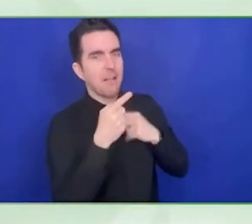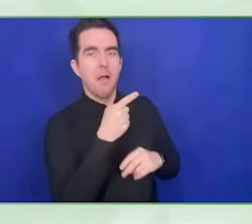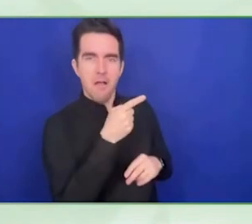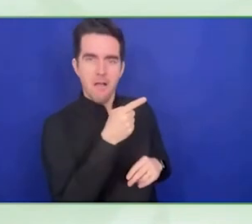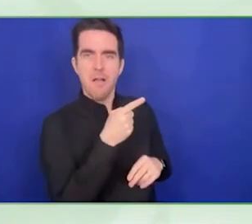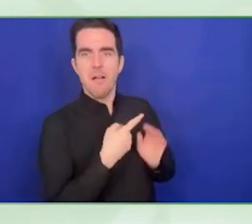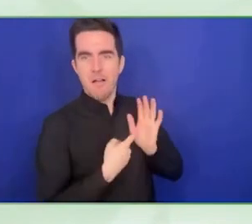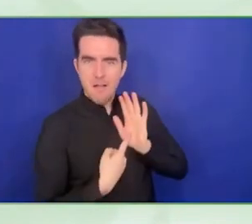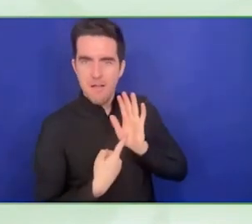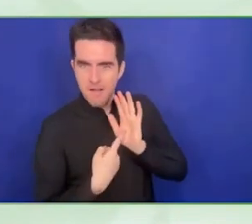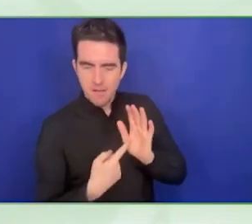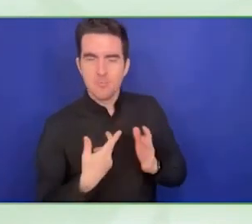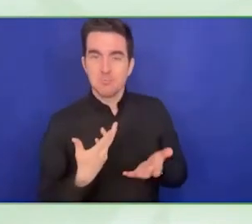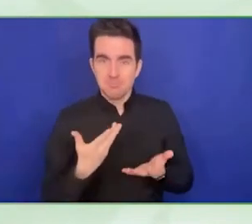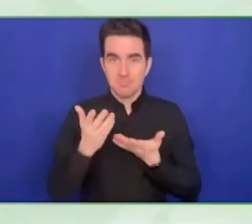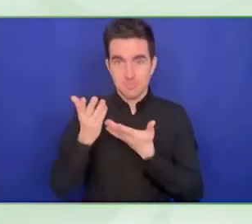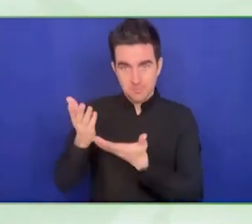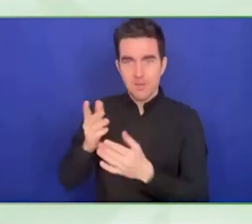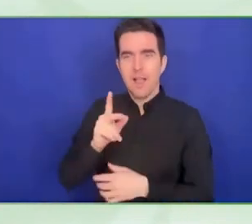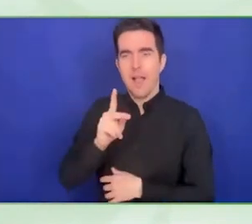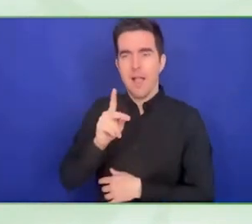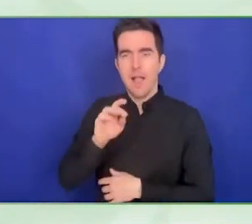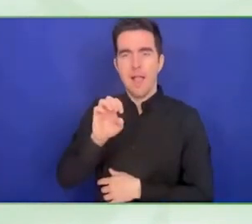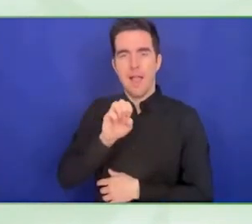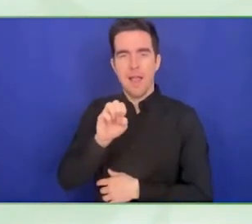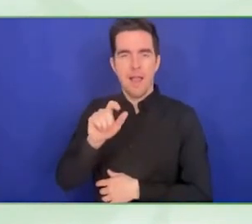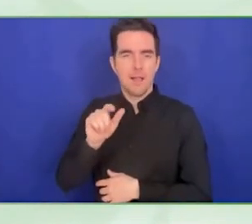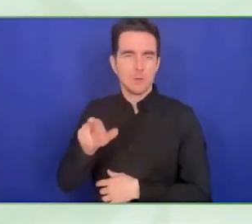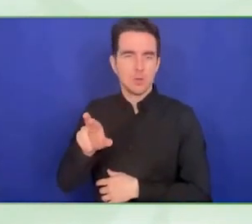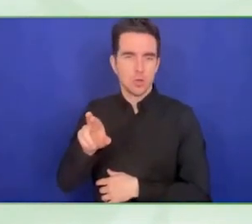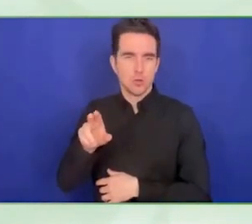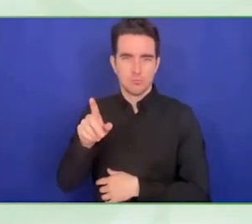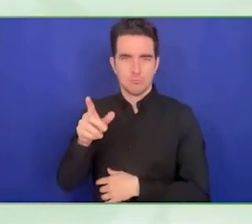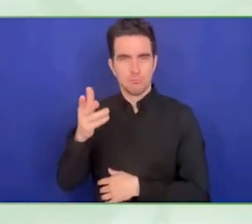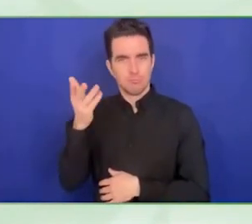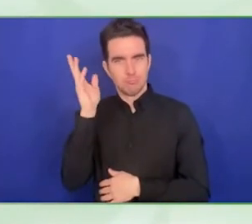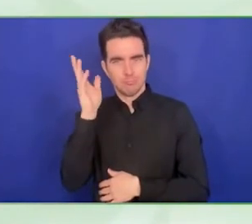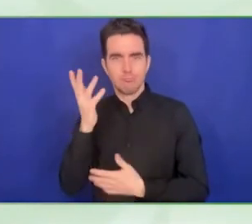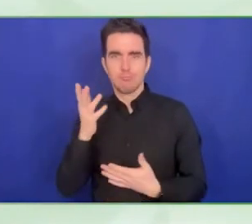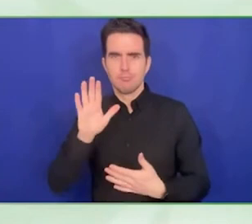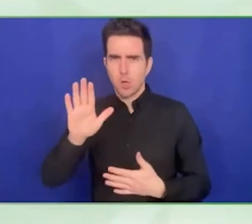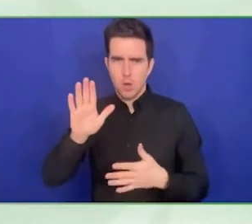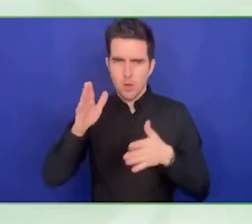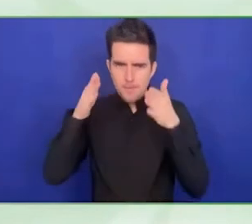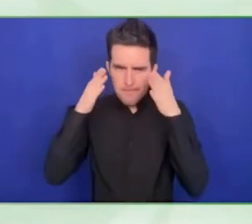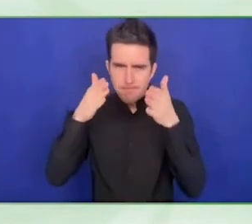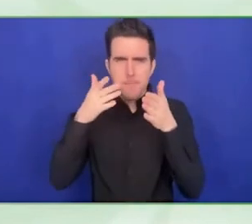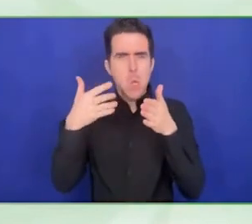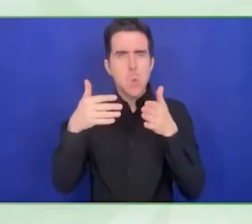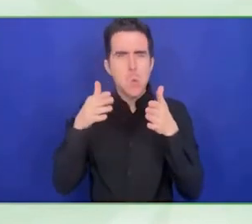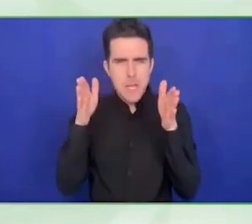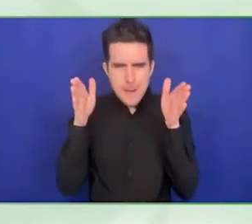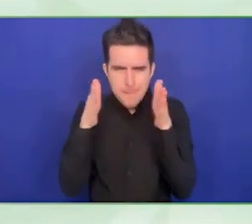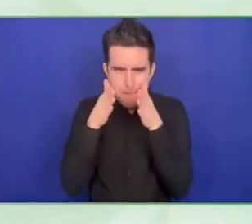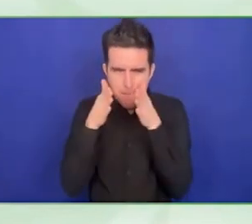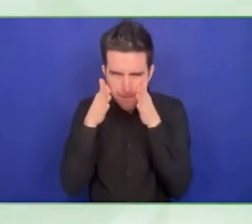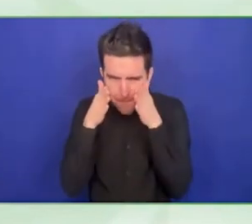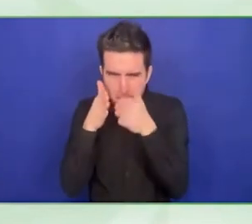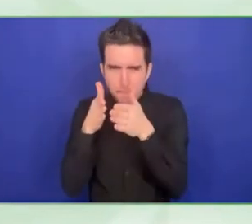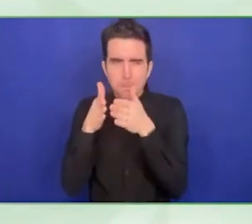focus on issues around evidence-based information to ensure that your projects are scalable, Unable to demonstrate that.